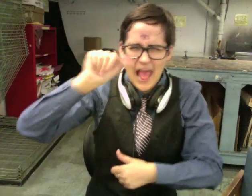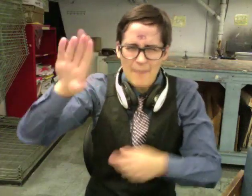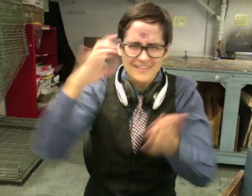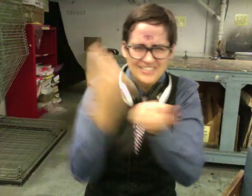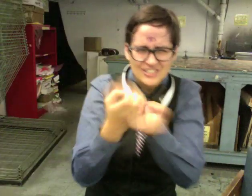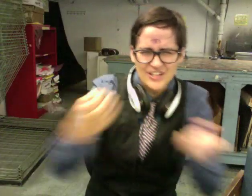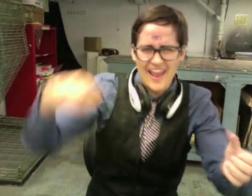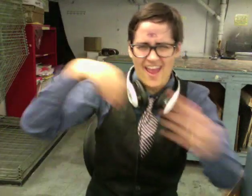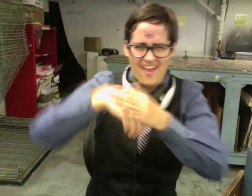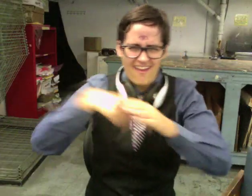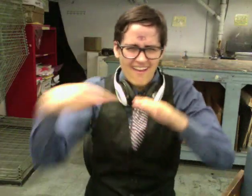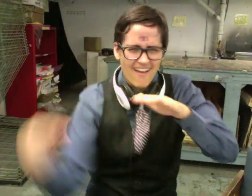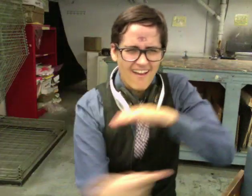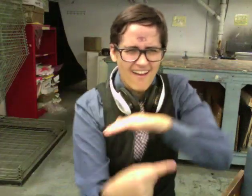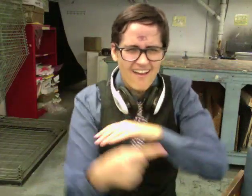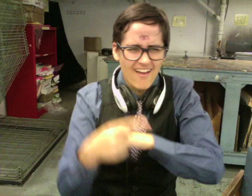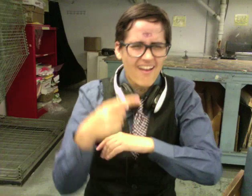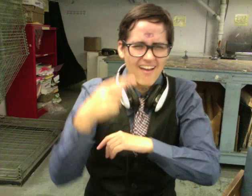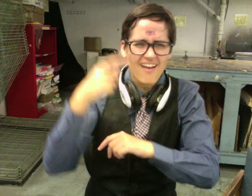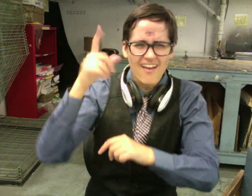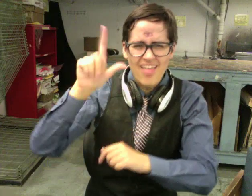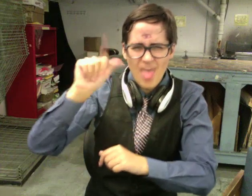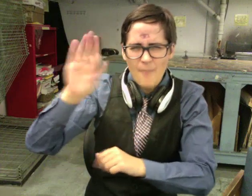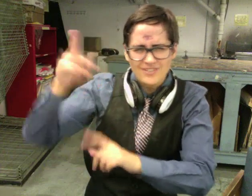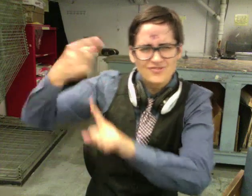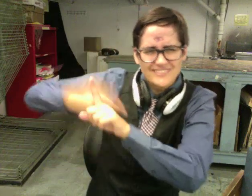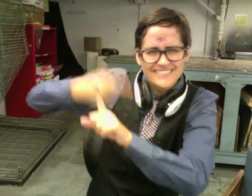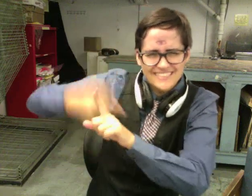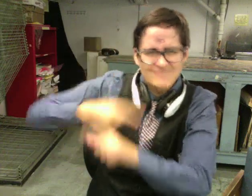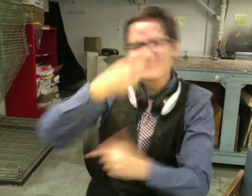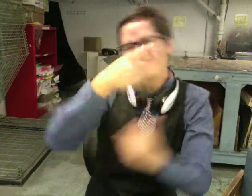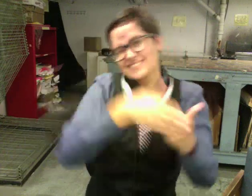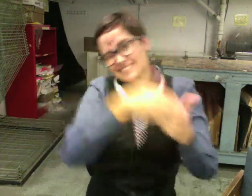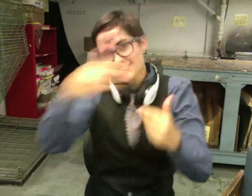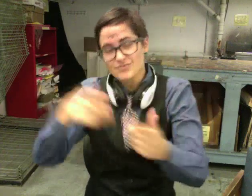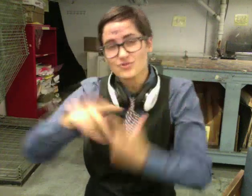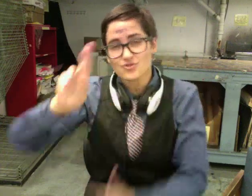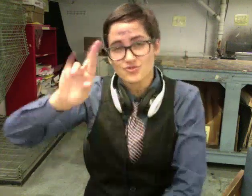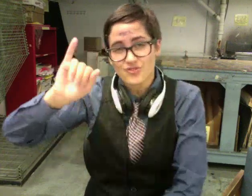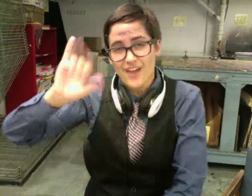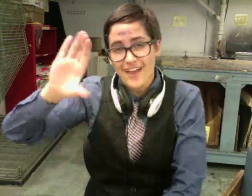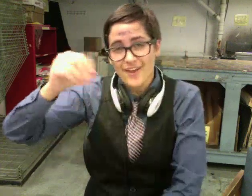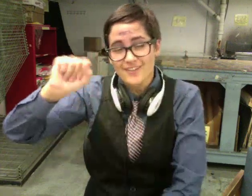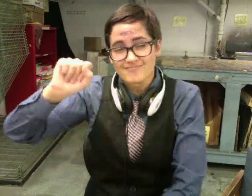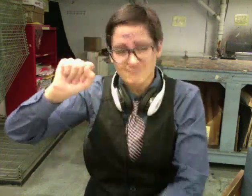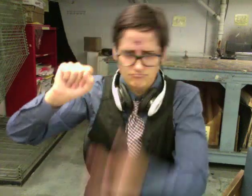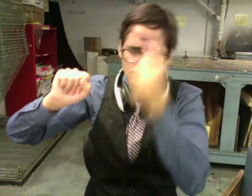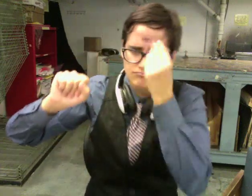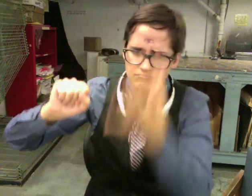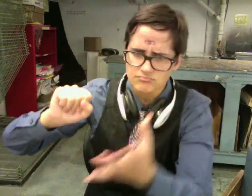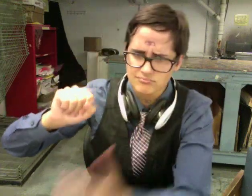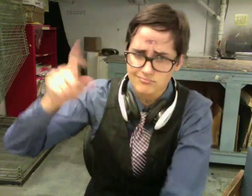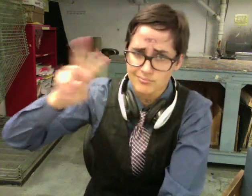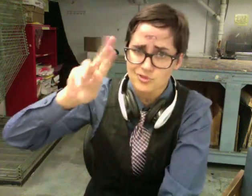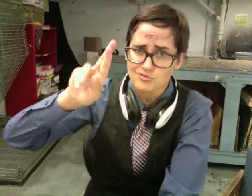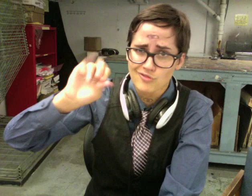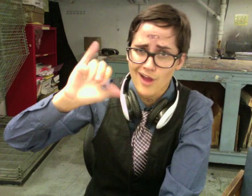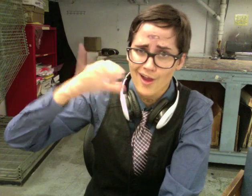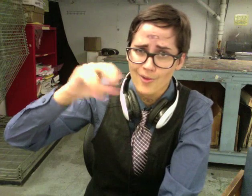instruments in that lab he's renting? The one next to Big Rico's Pizza. No one does